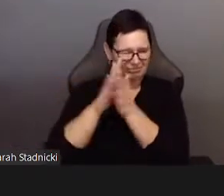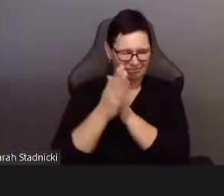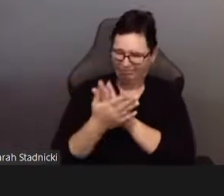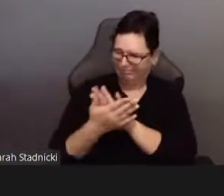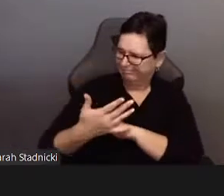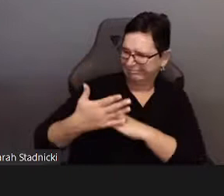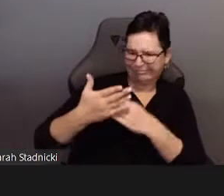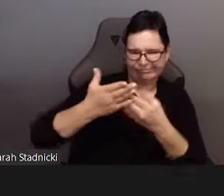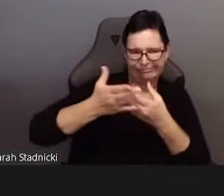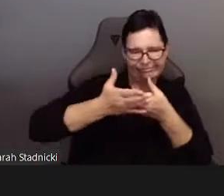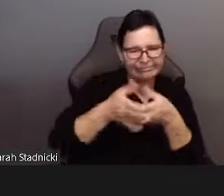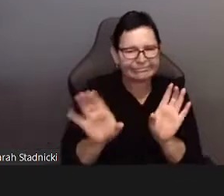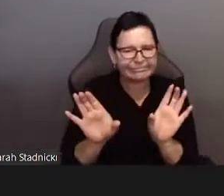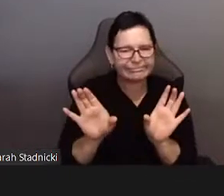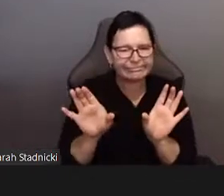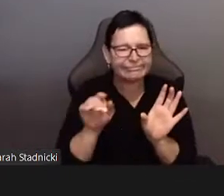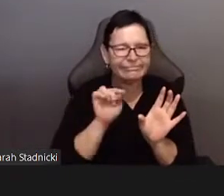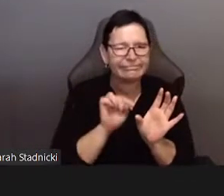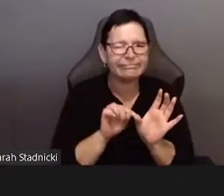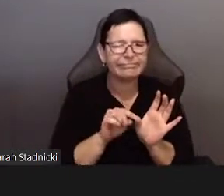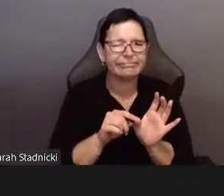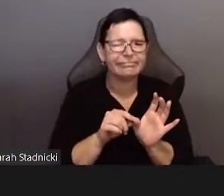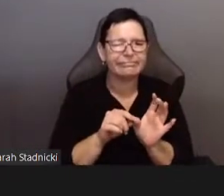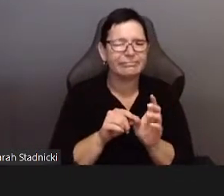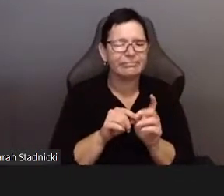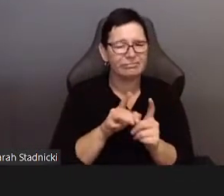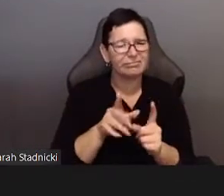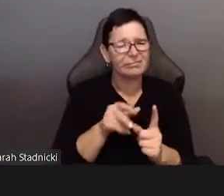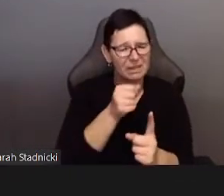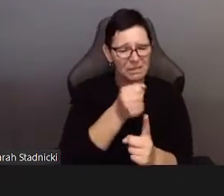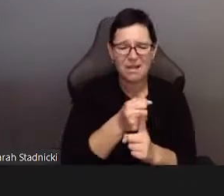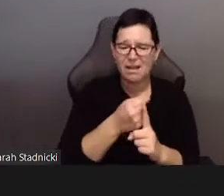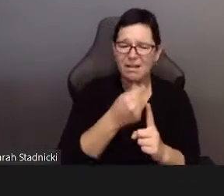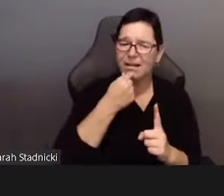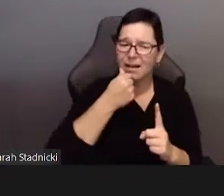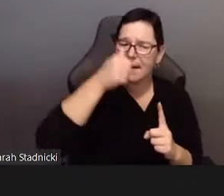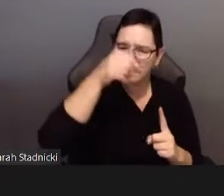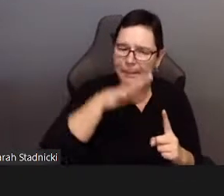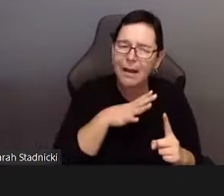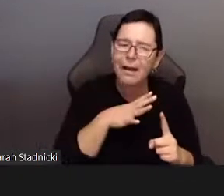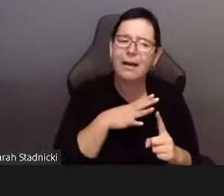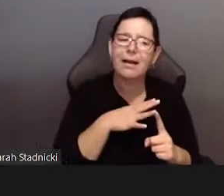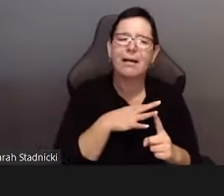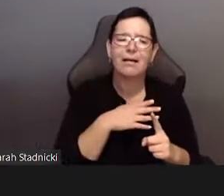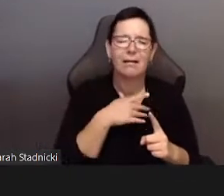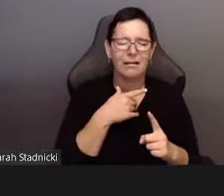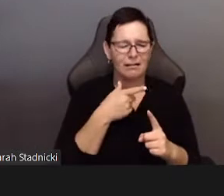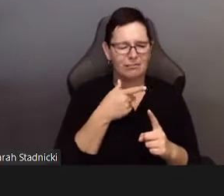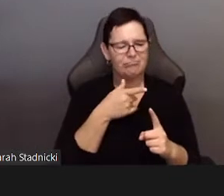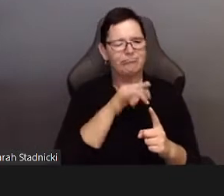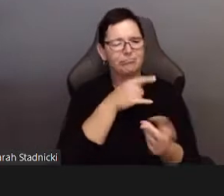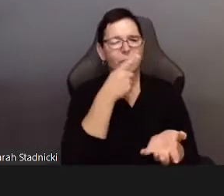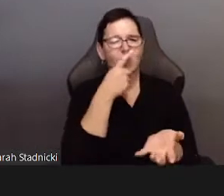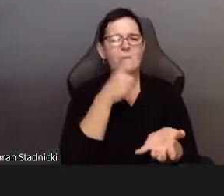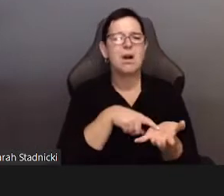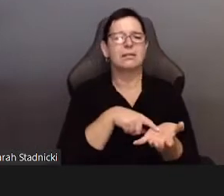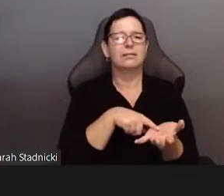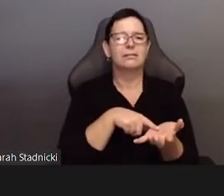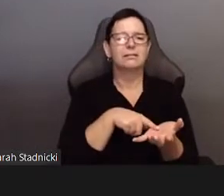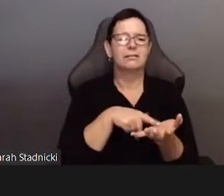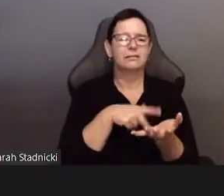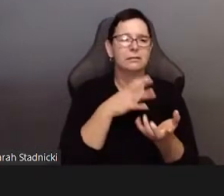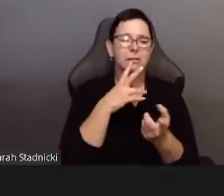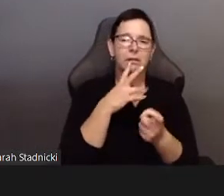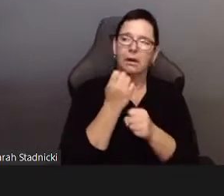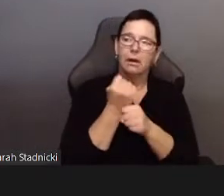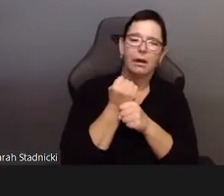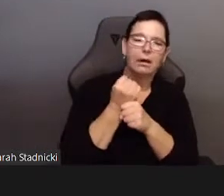lament the practical necessity, now, of such relationships.